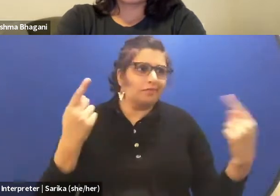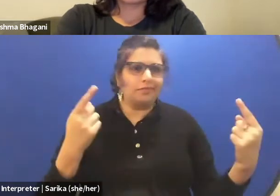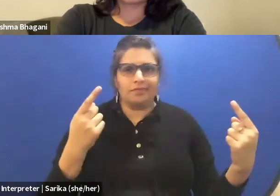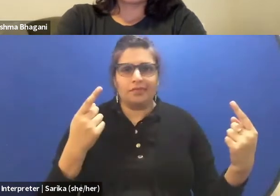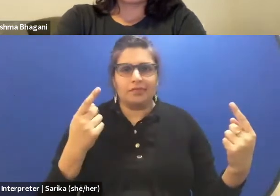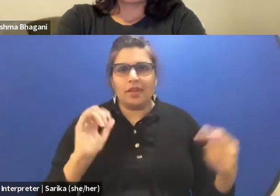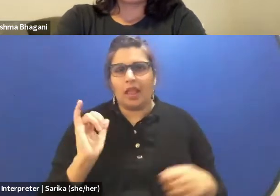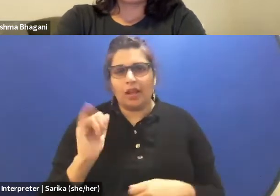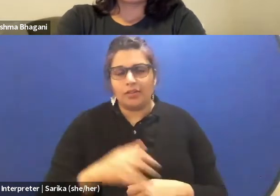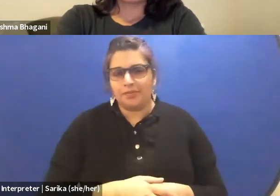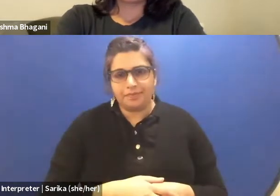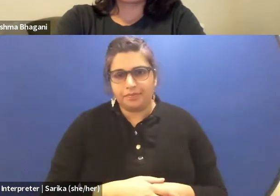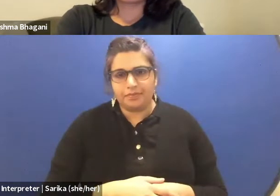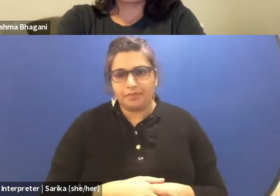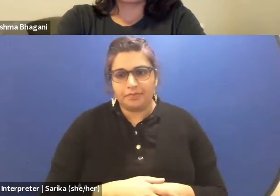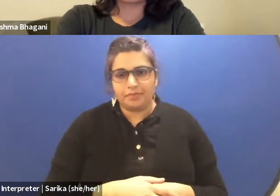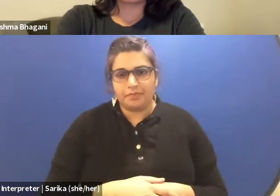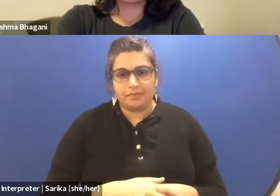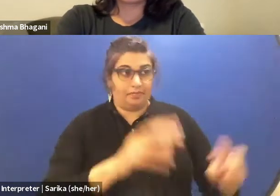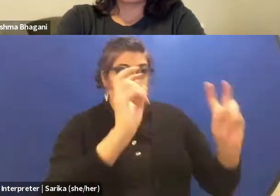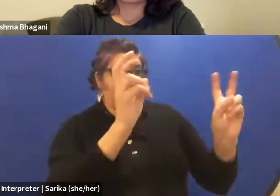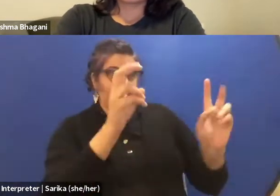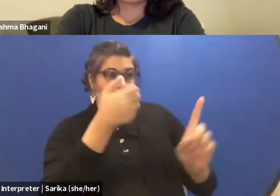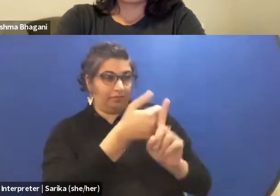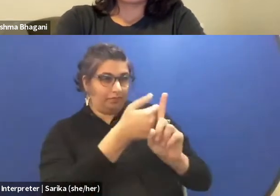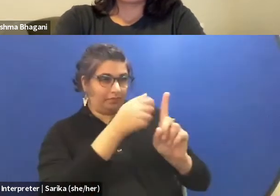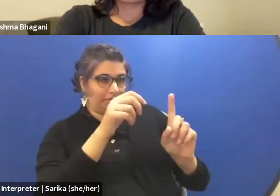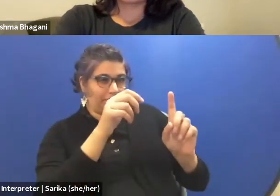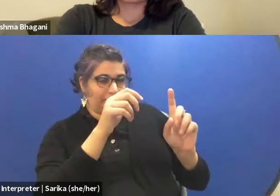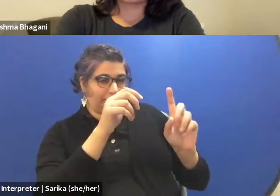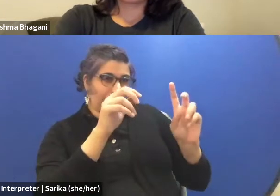If I take a topic, I will find according to that topic,